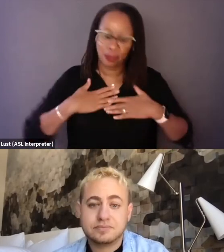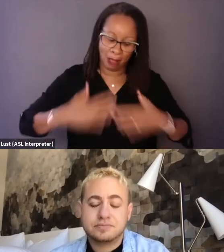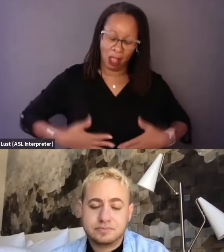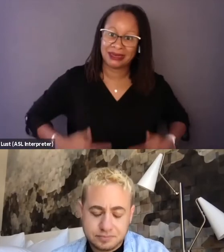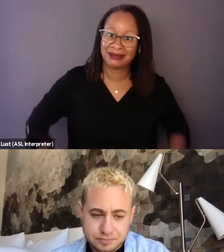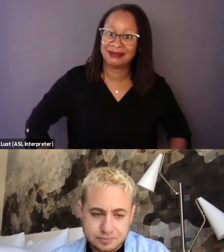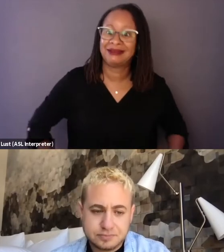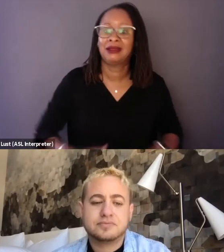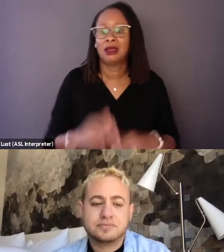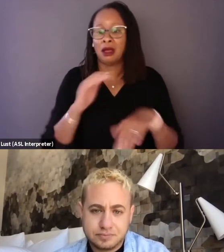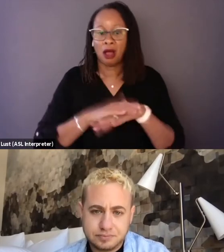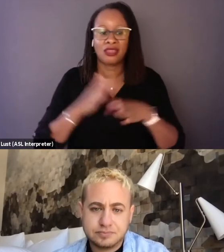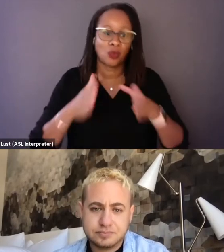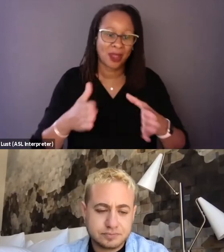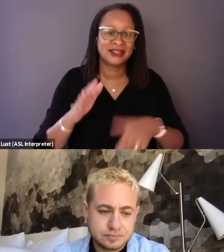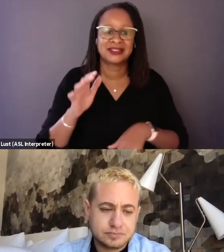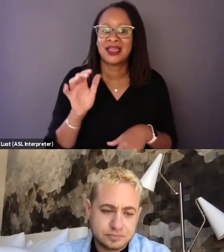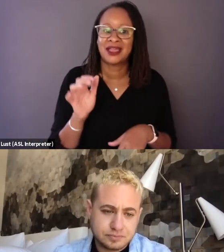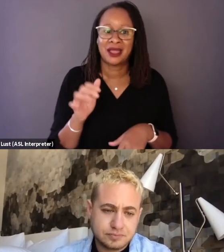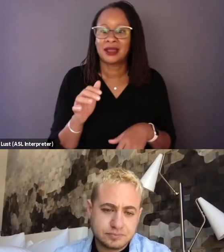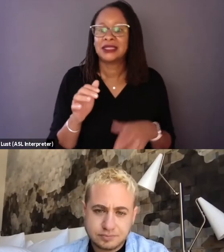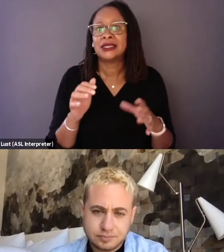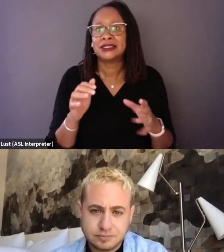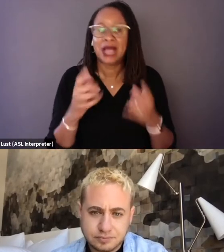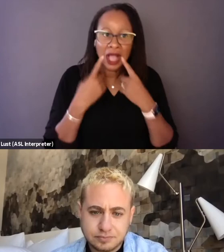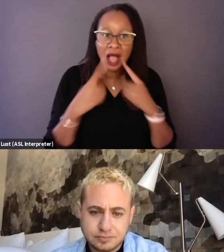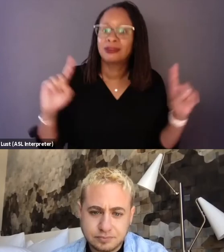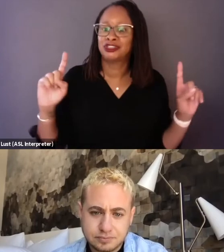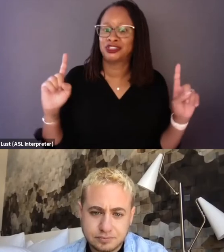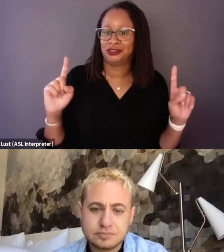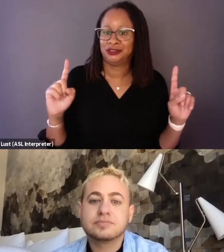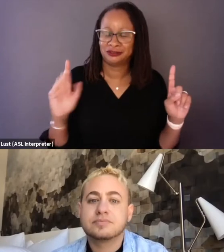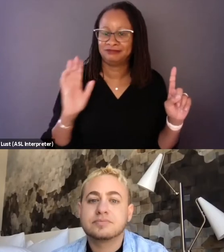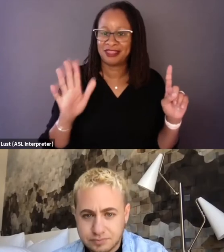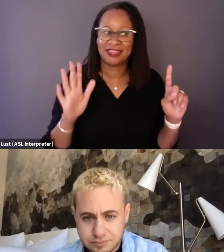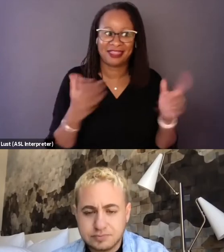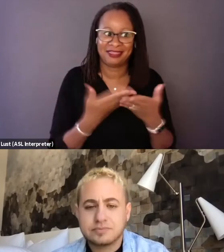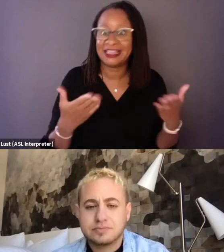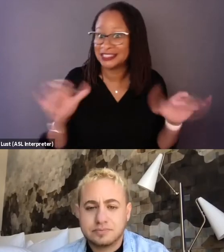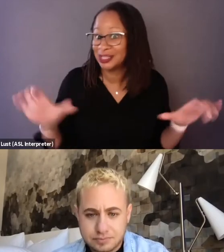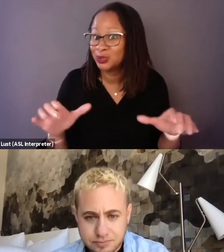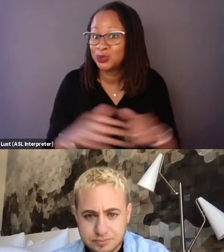On the ways in which they are accomplishing the feats that they're accomplishing,